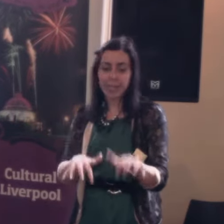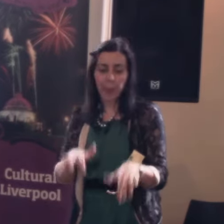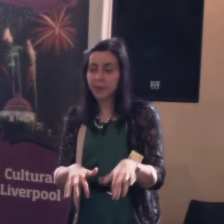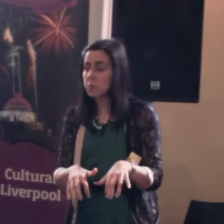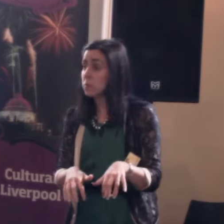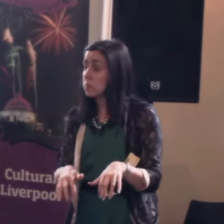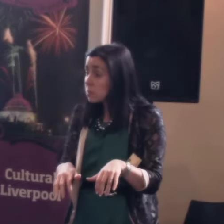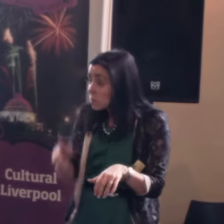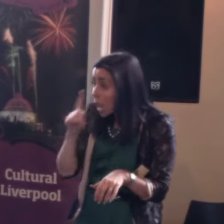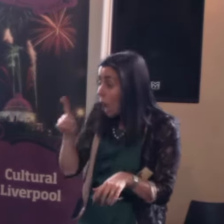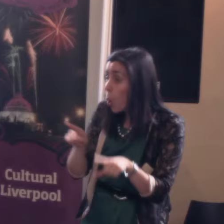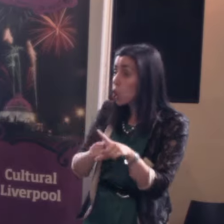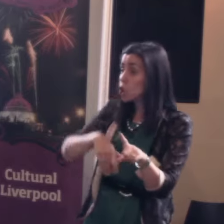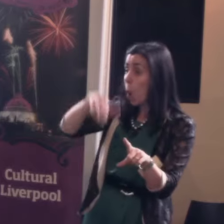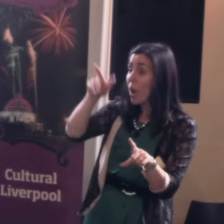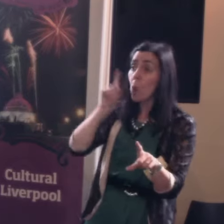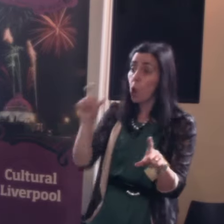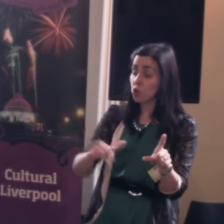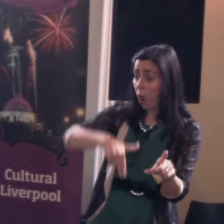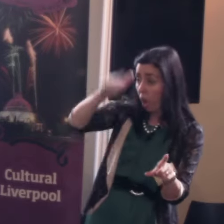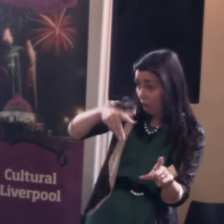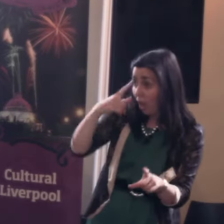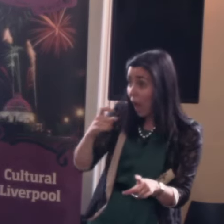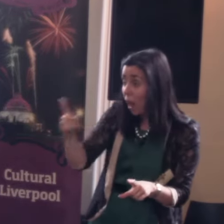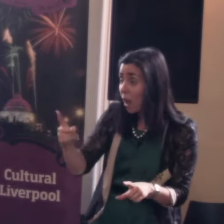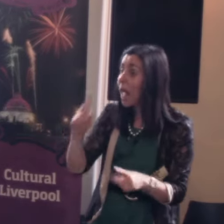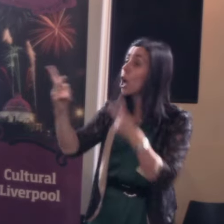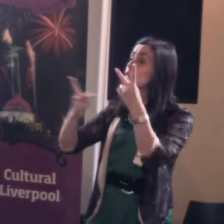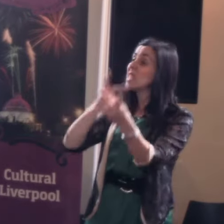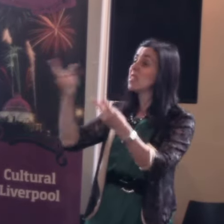They don't say, 'can you also paint watercolour? Can you sing?